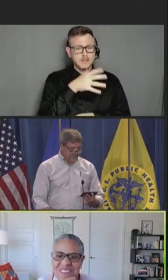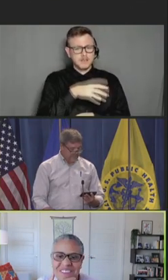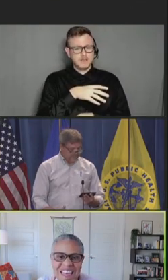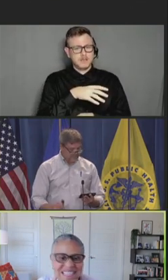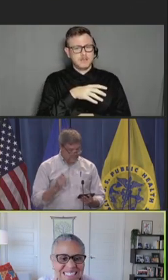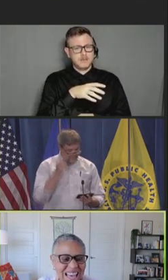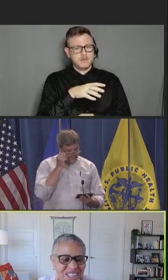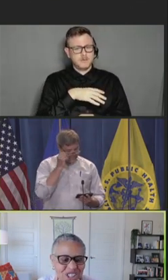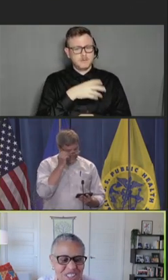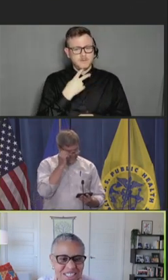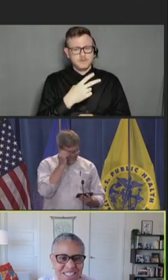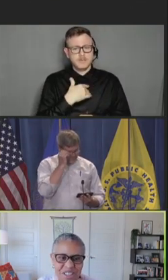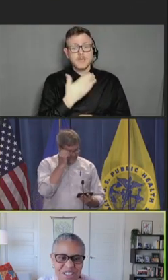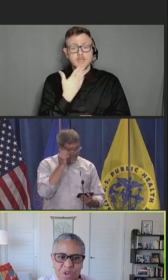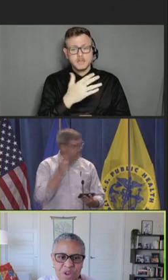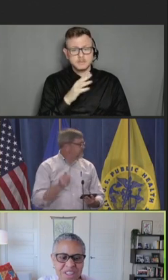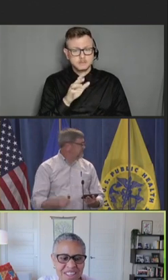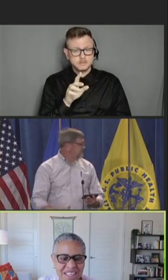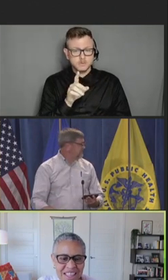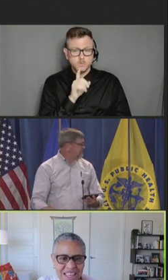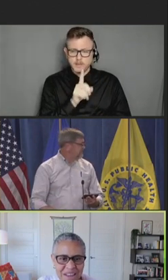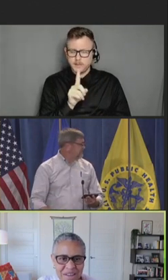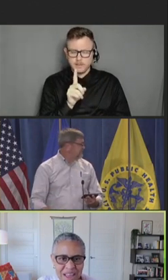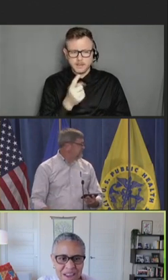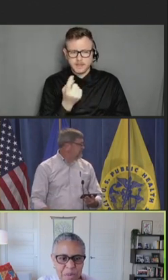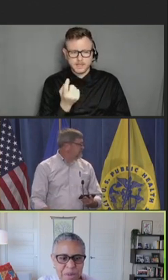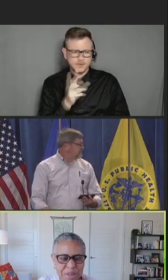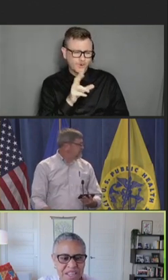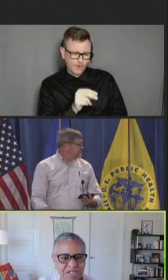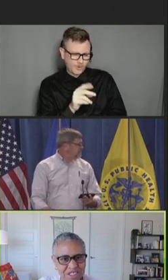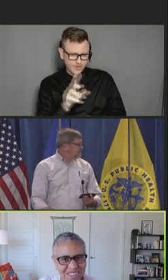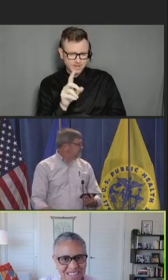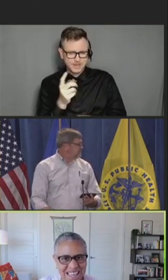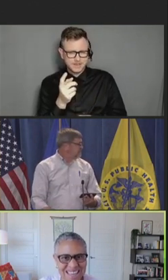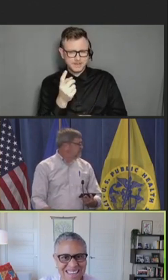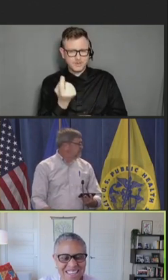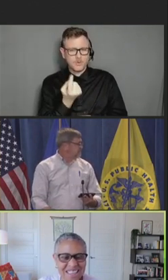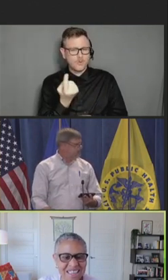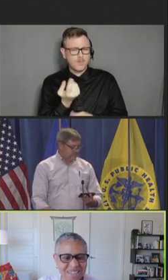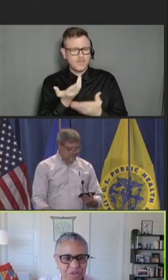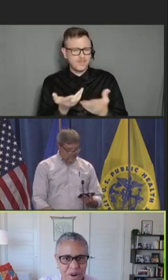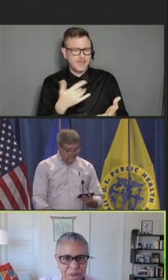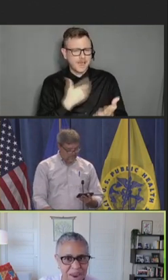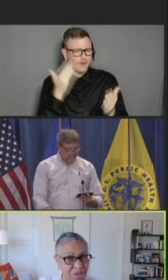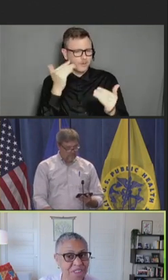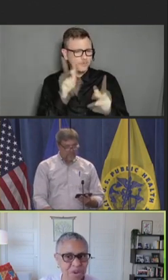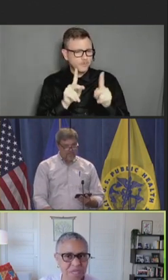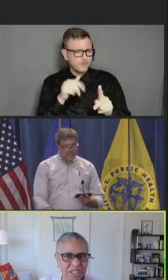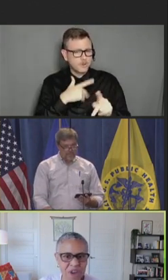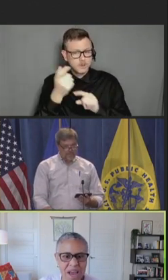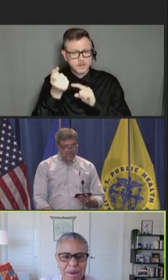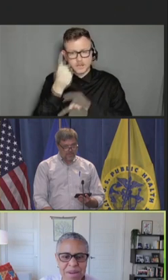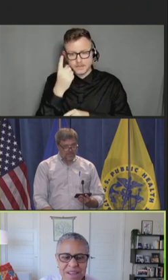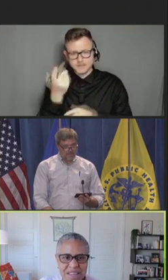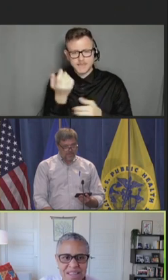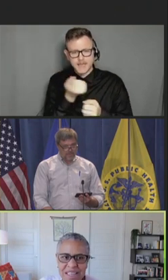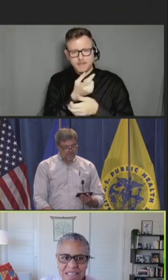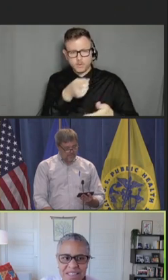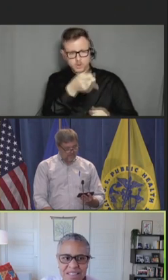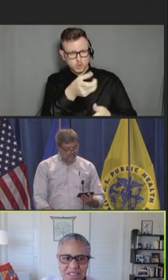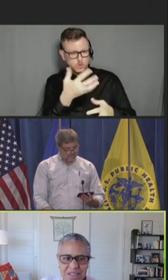Actually, no, the only thing that I hope people understand from everything you described is